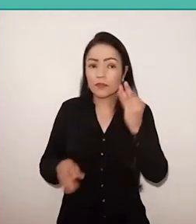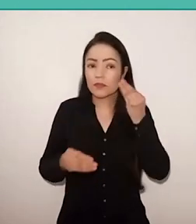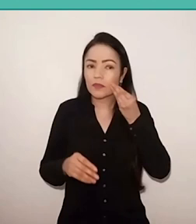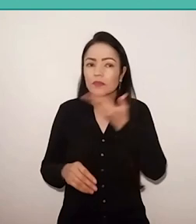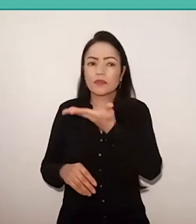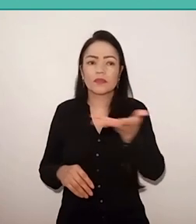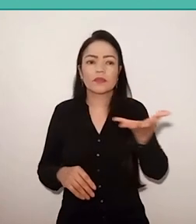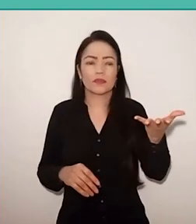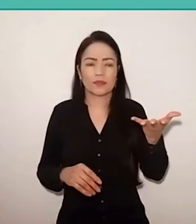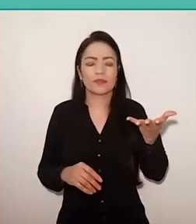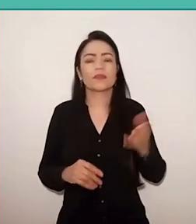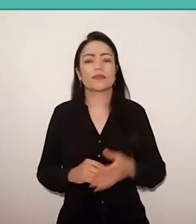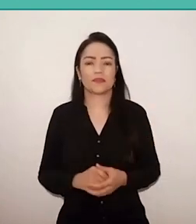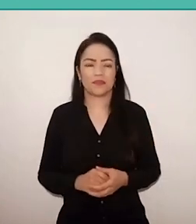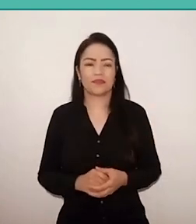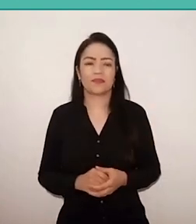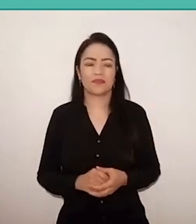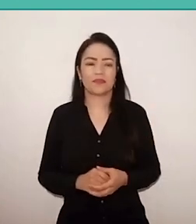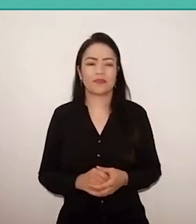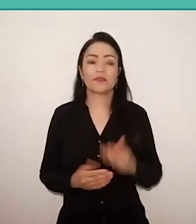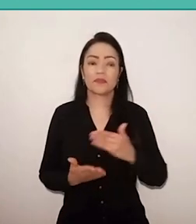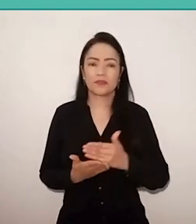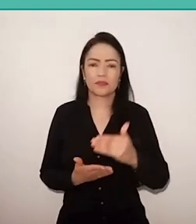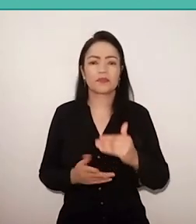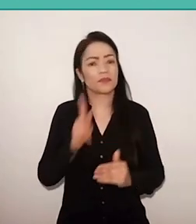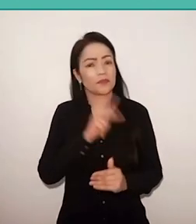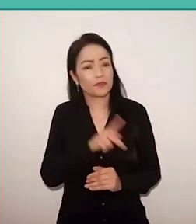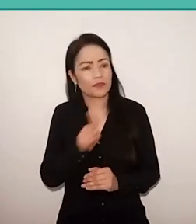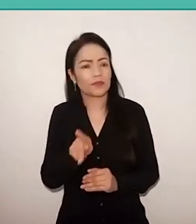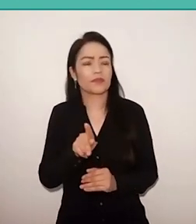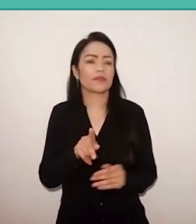from your teachers, anyway,